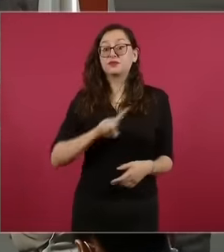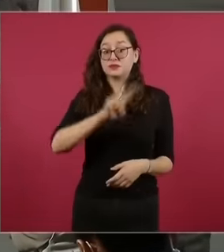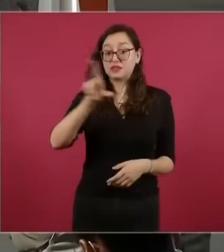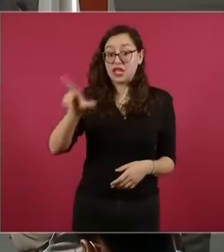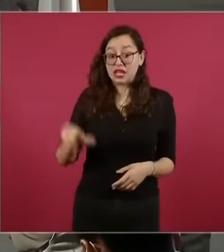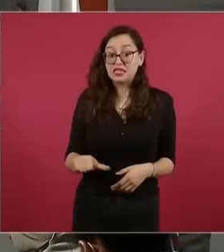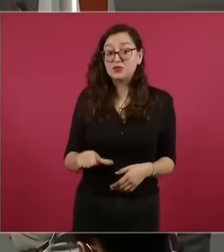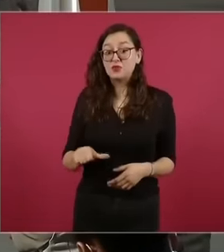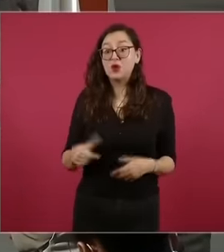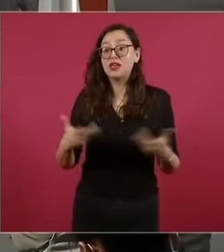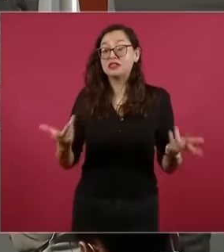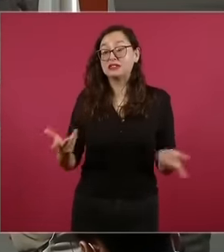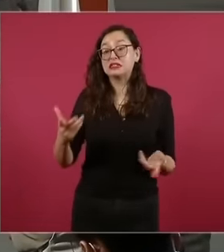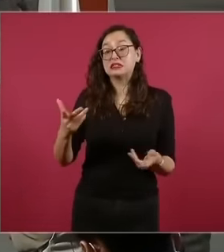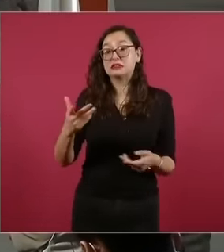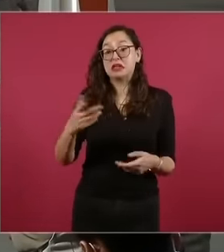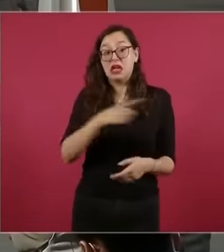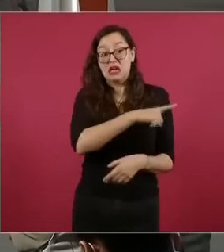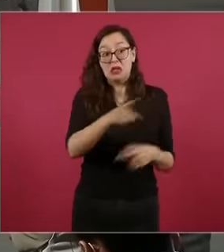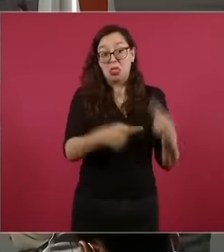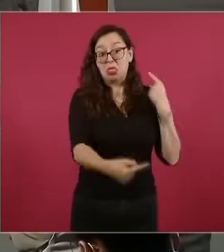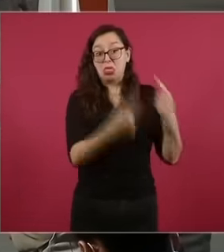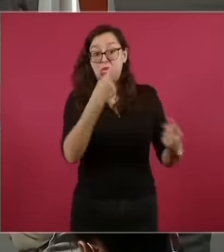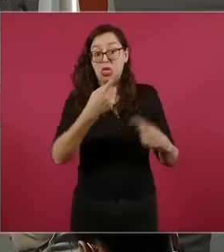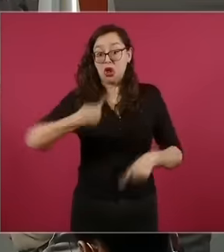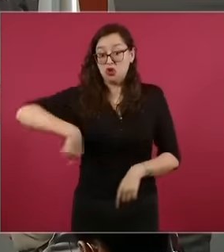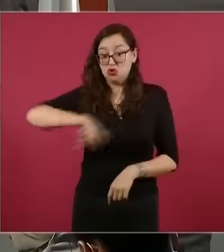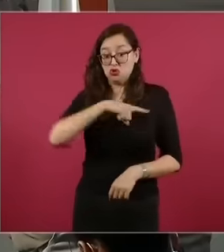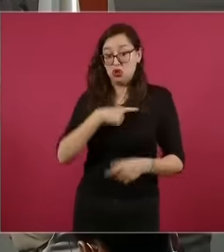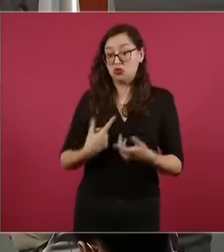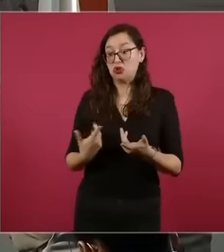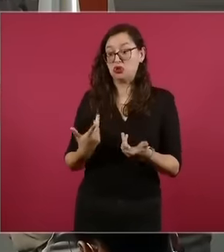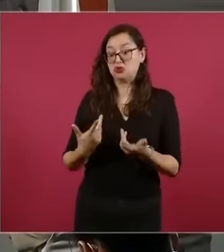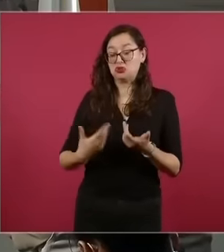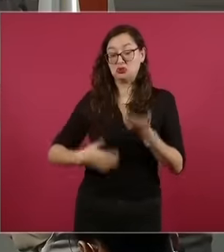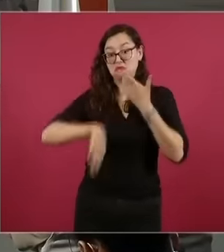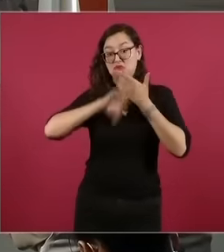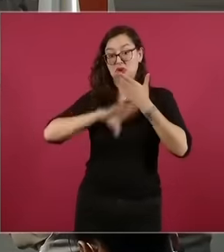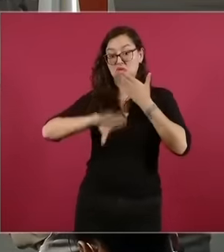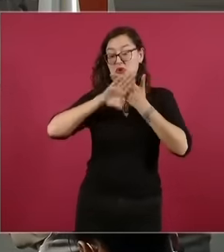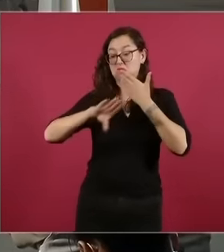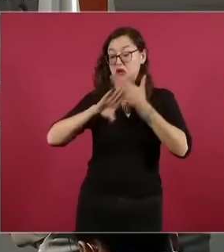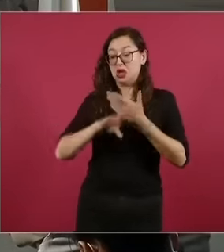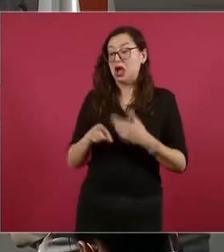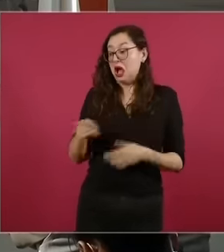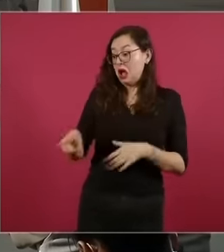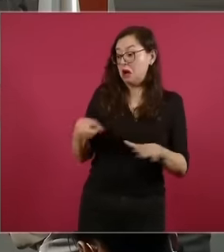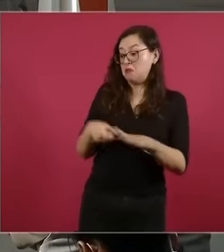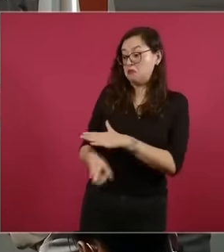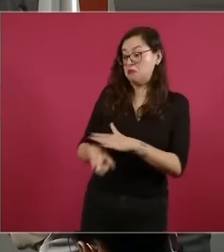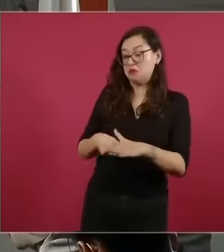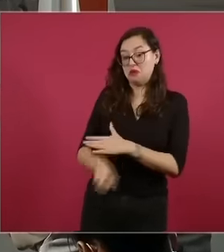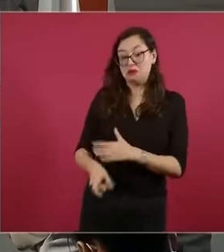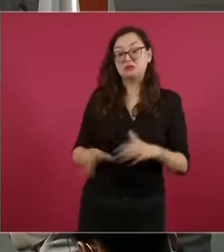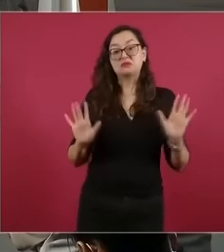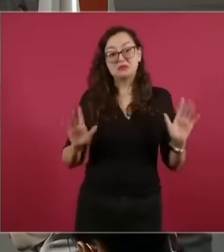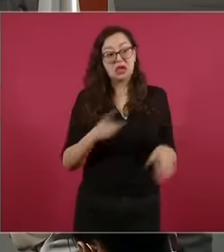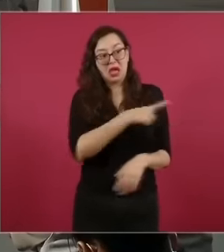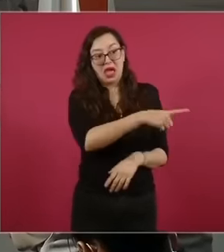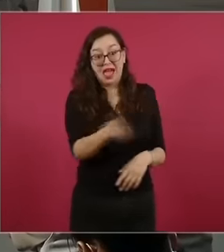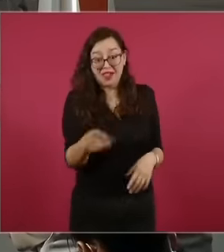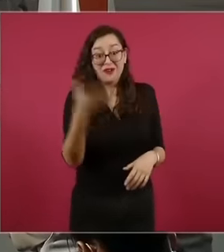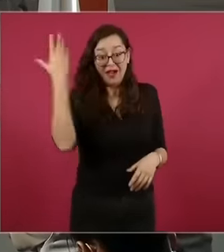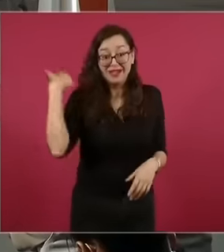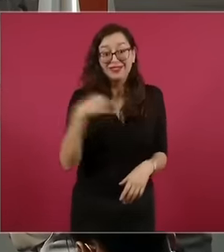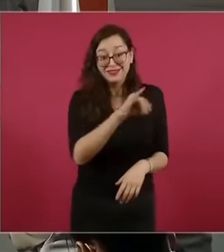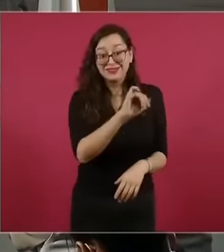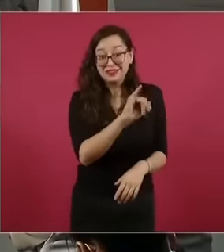the chayoteros ironically we have that reputation for these same people some people They return it